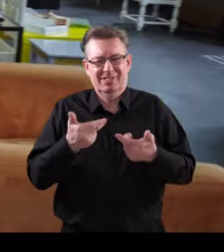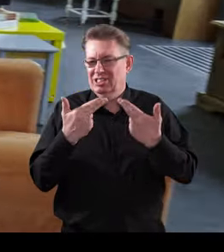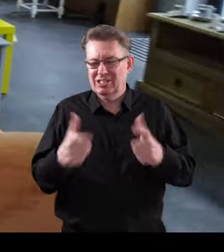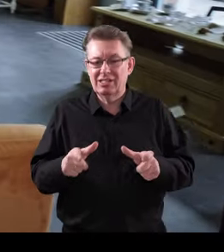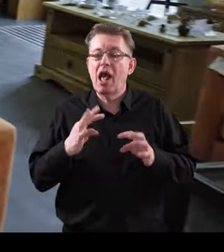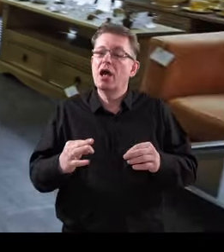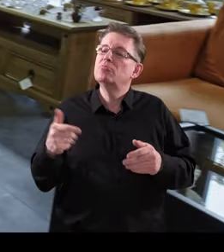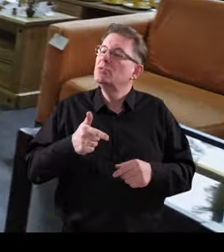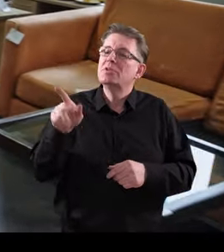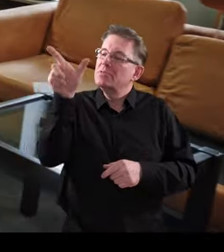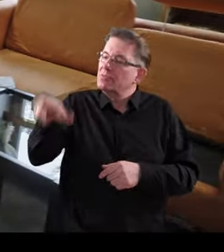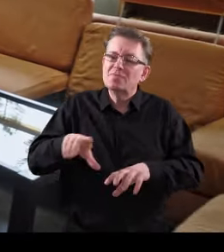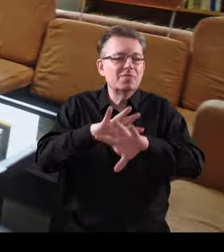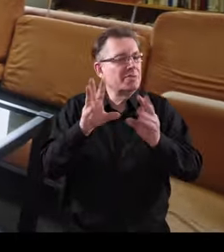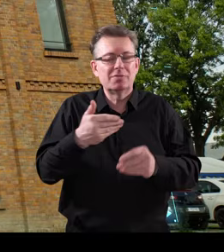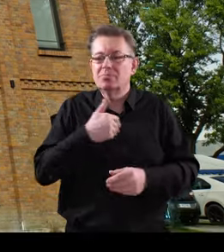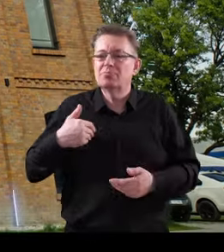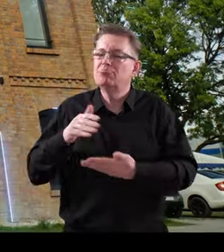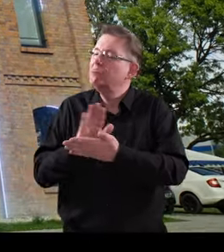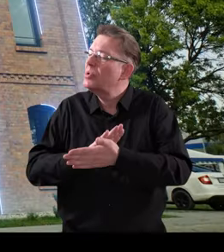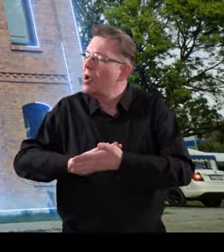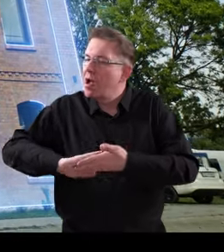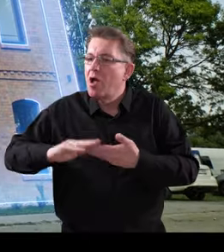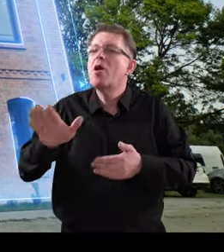Now we all had to apologize to him because it turns out it made sense.